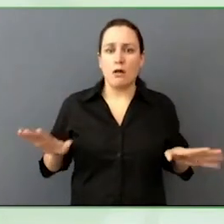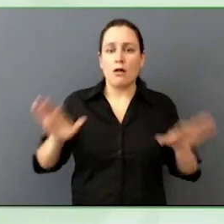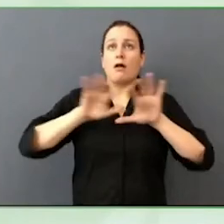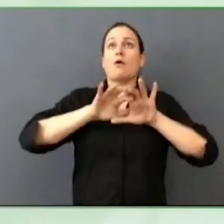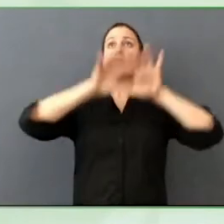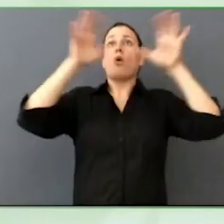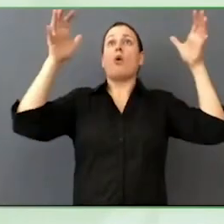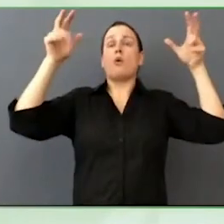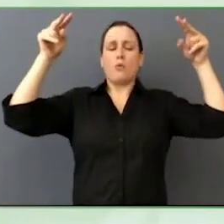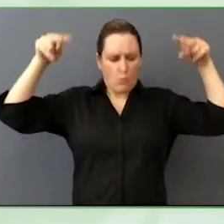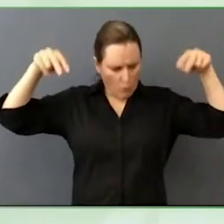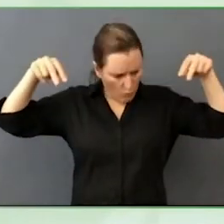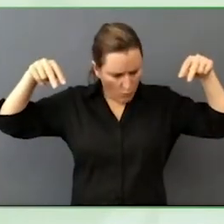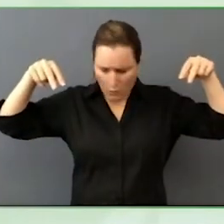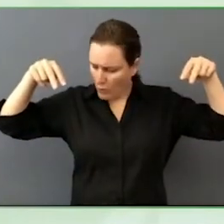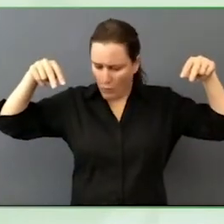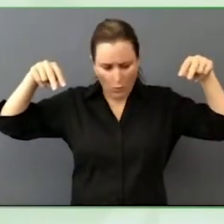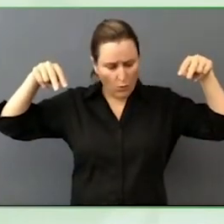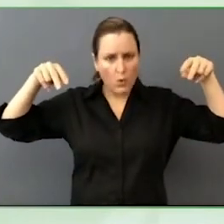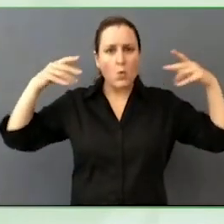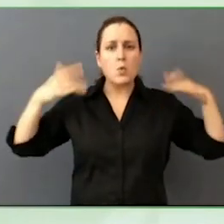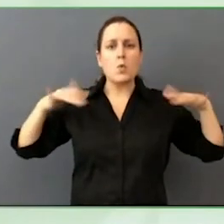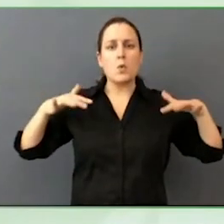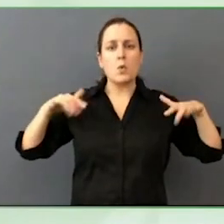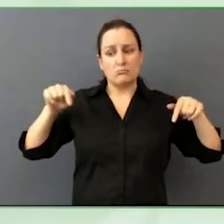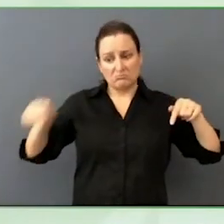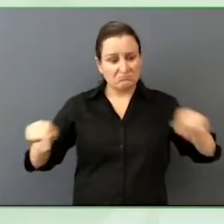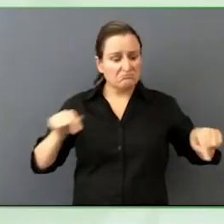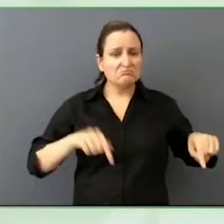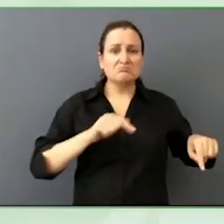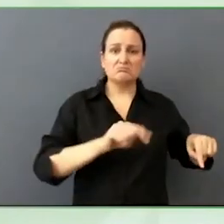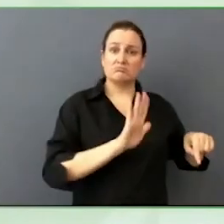And that oppression is experienced differently, depending on where you are.